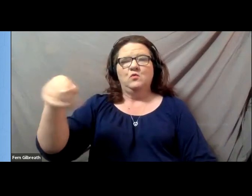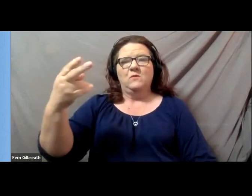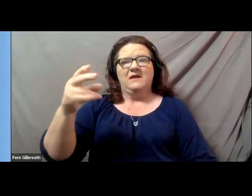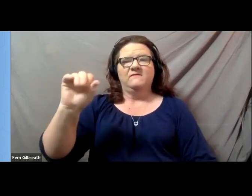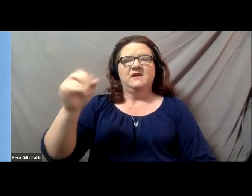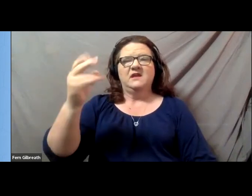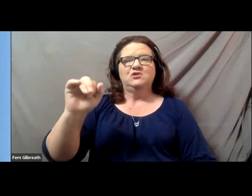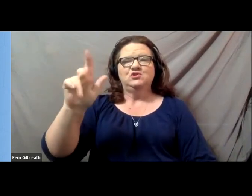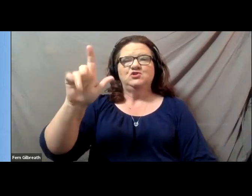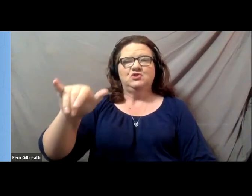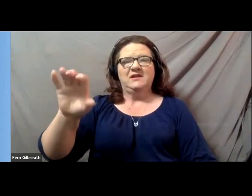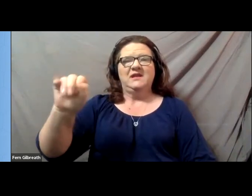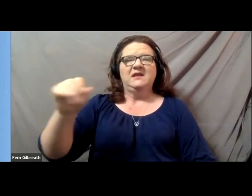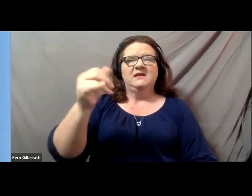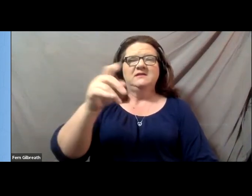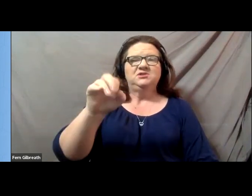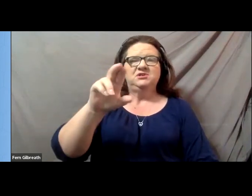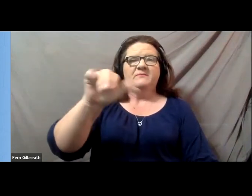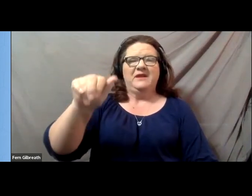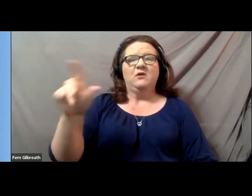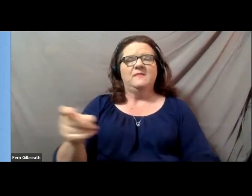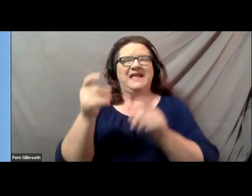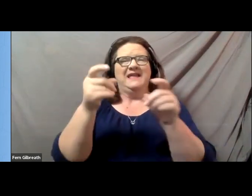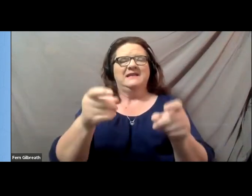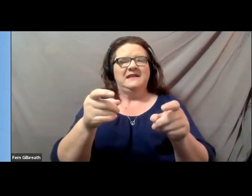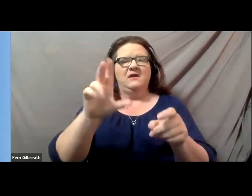who endowed a chair in Developmental Disability Studies in Nursing,